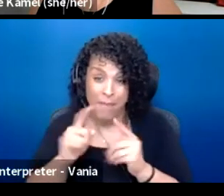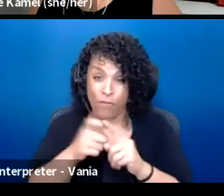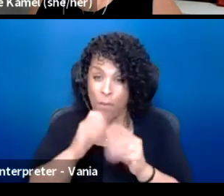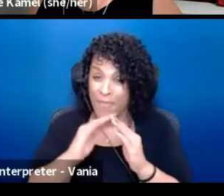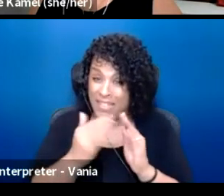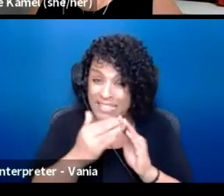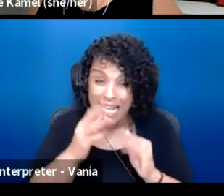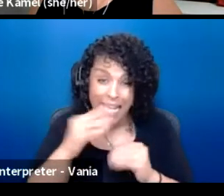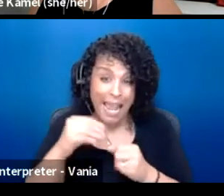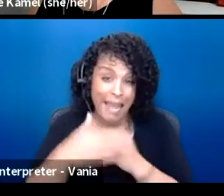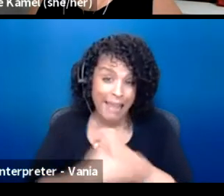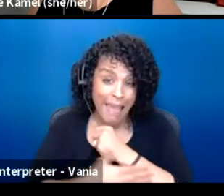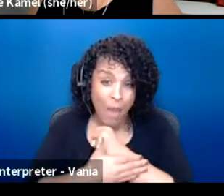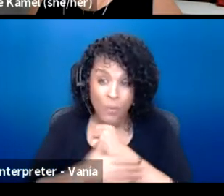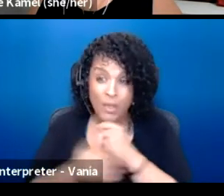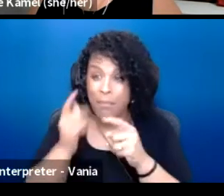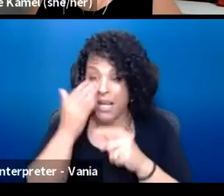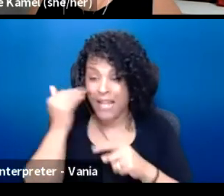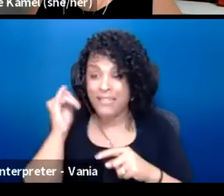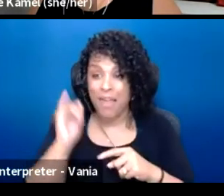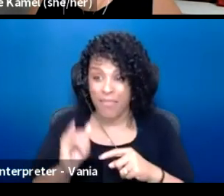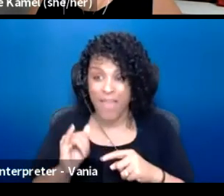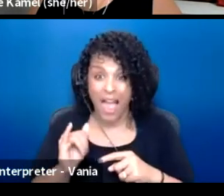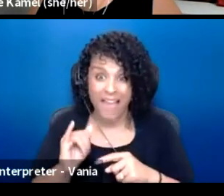because those were all the recipients of federal aid.